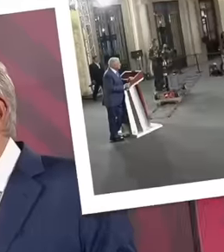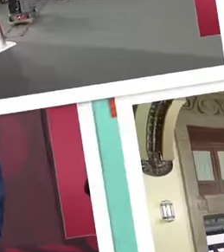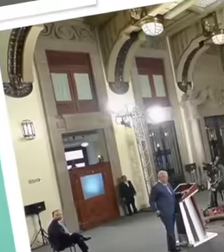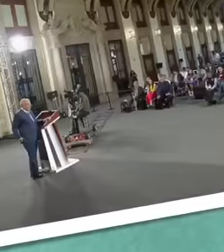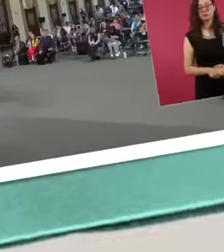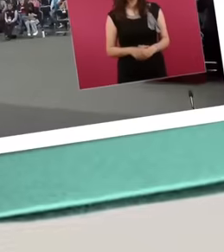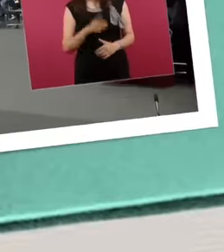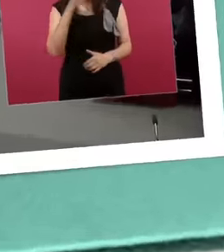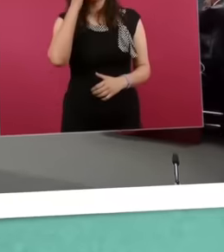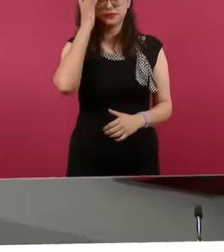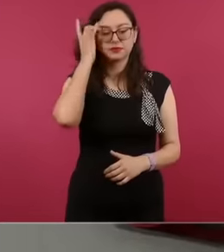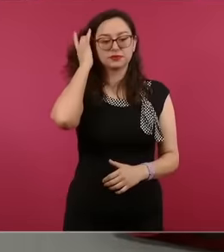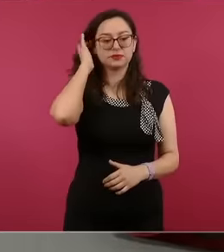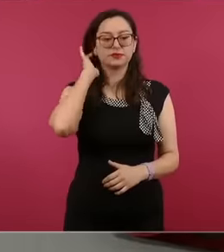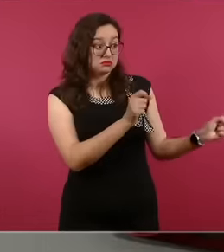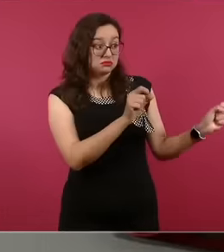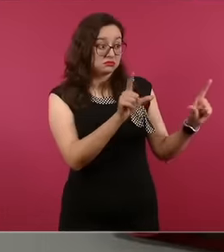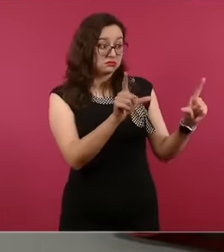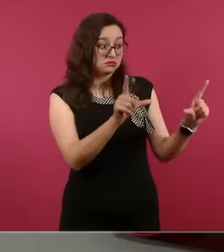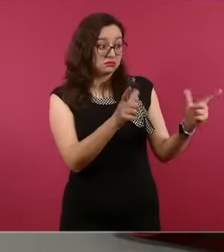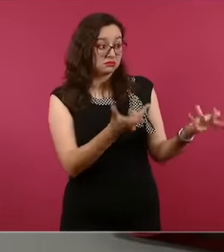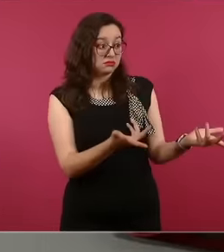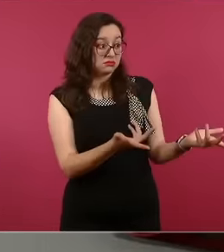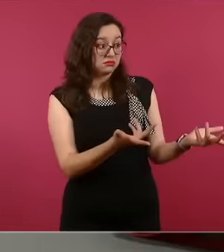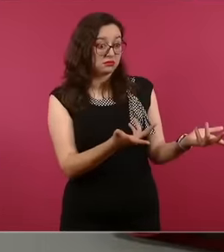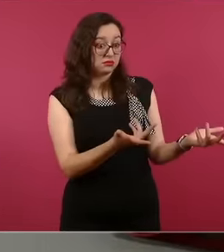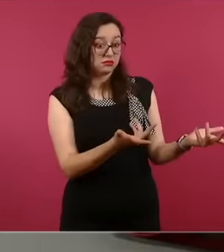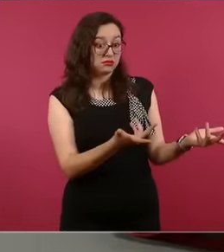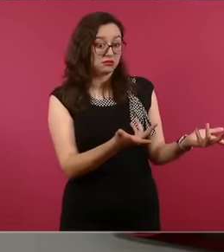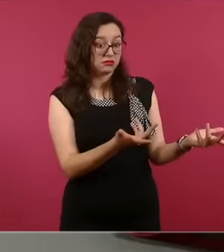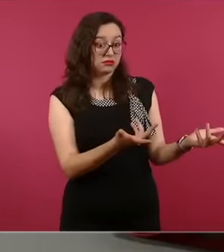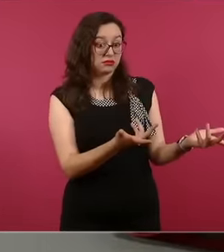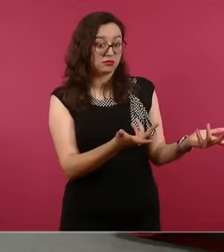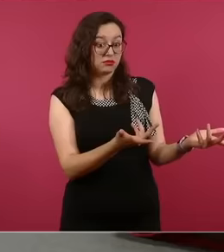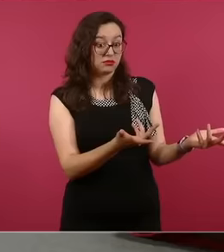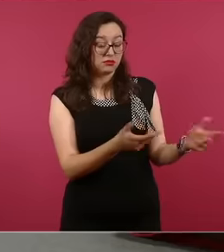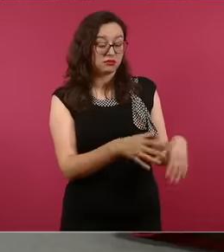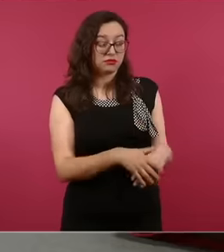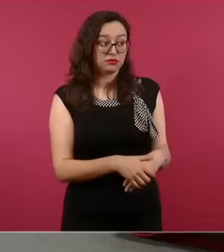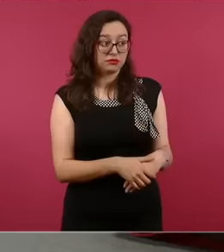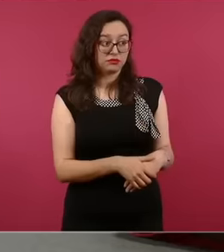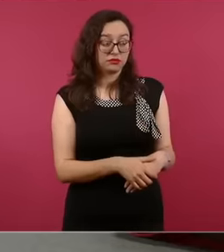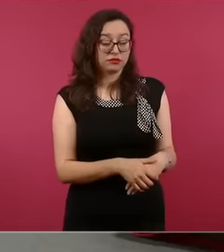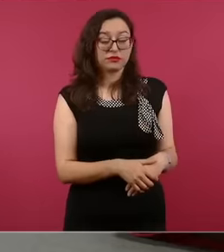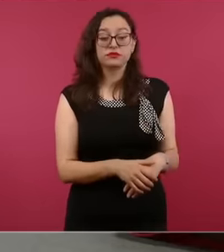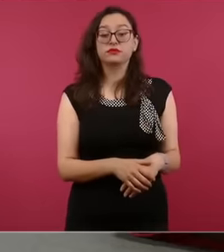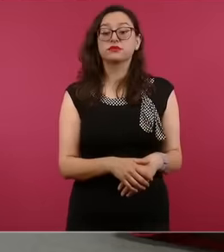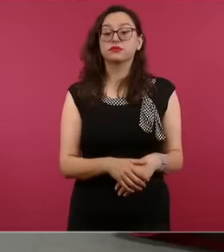Let's go with him Peru, let's see, and there is still no need to be. Thank you very much, thank you very much, President Ablo,